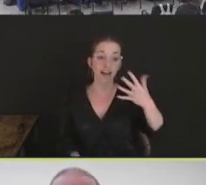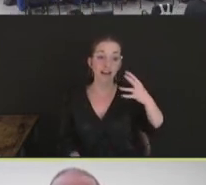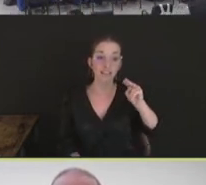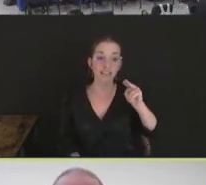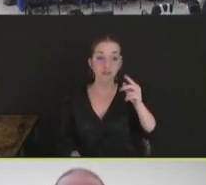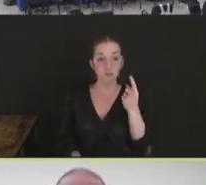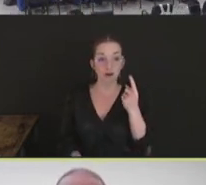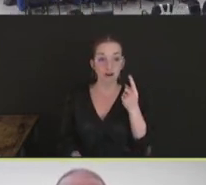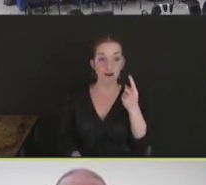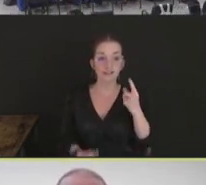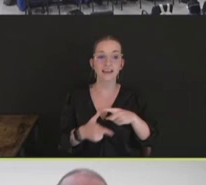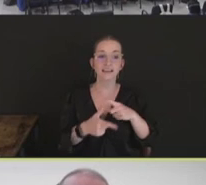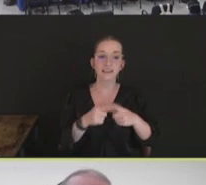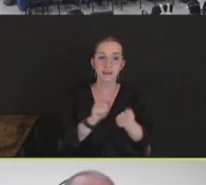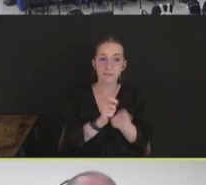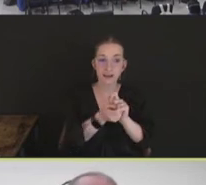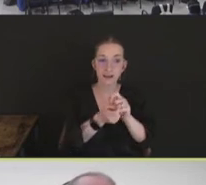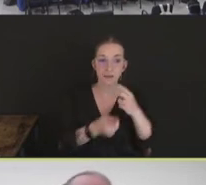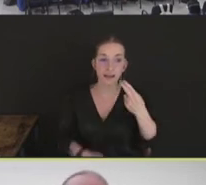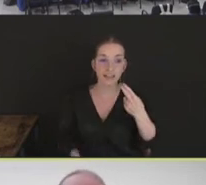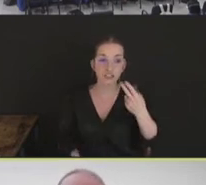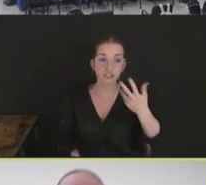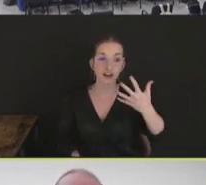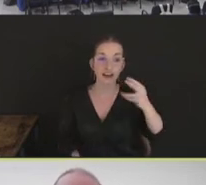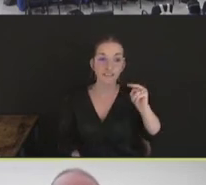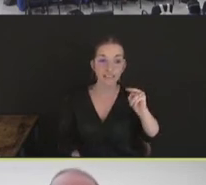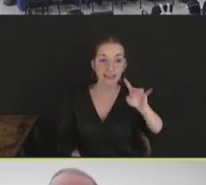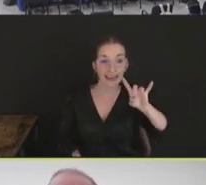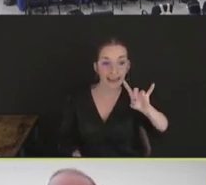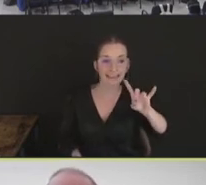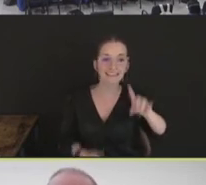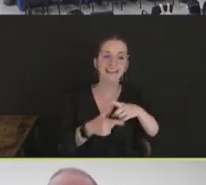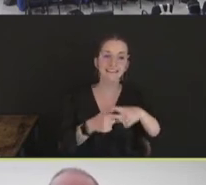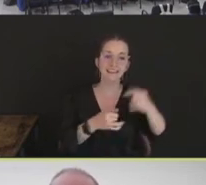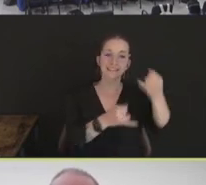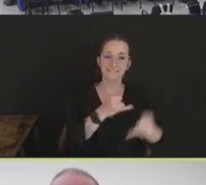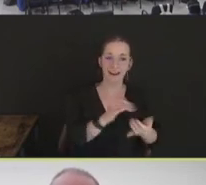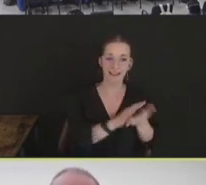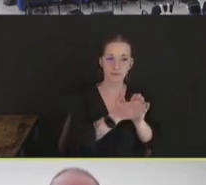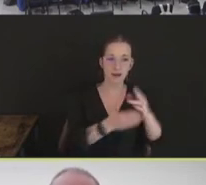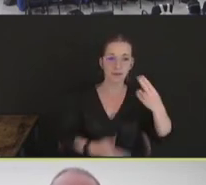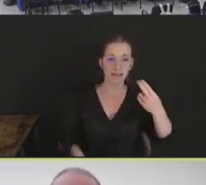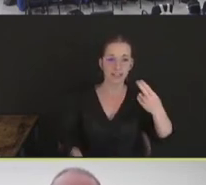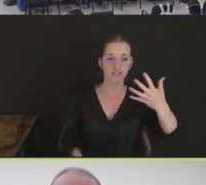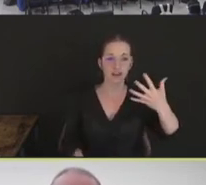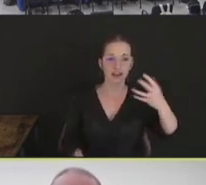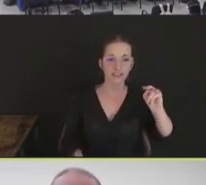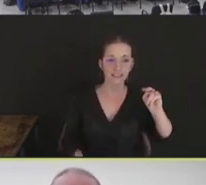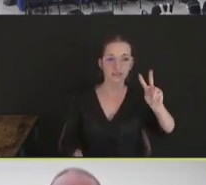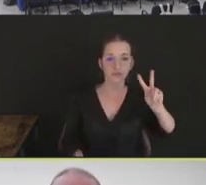and then eventually as the H5N2. And this is our largest loss so far in birds. Over 50 million